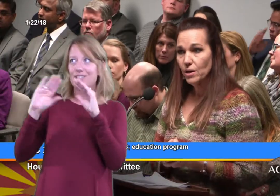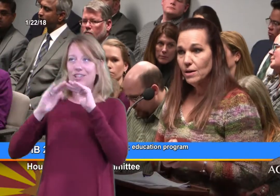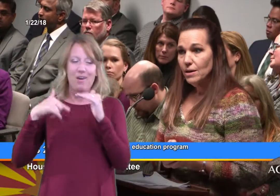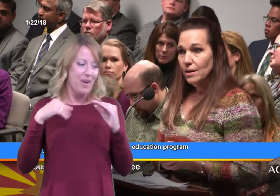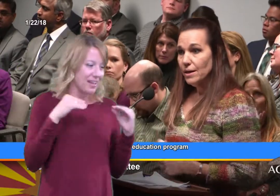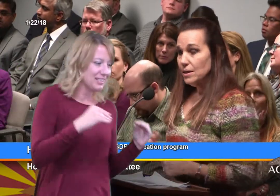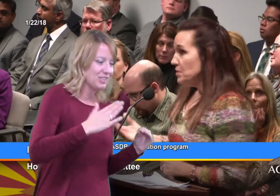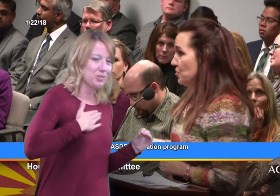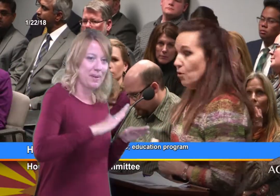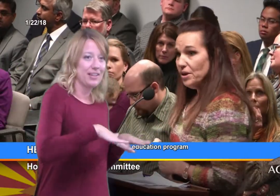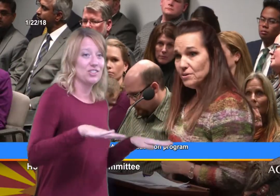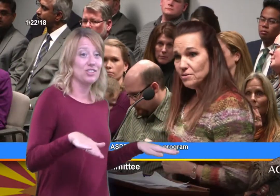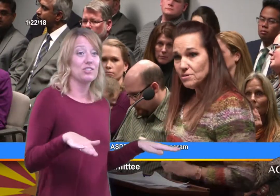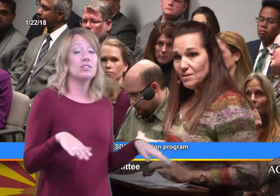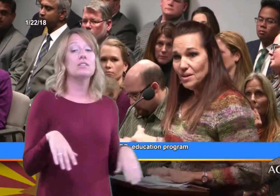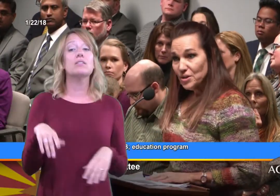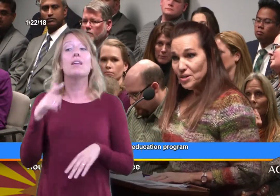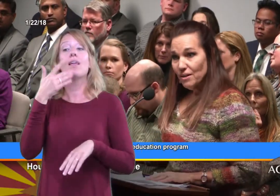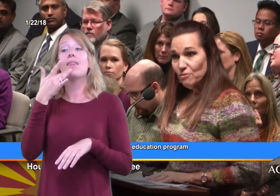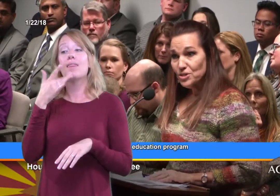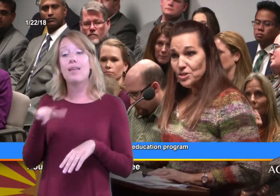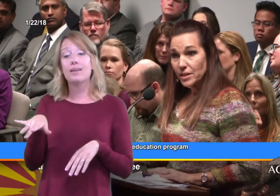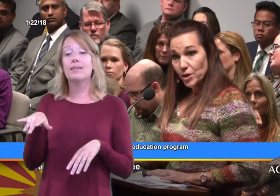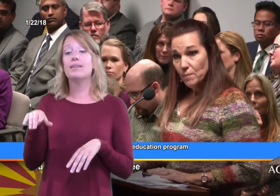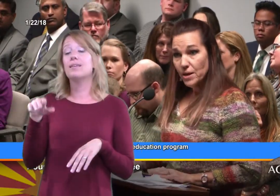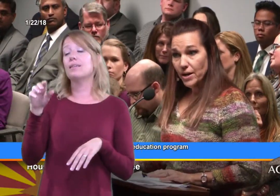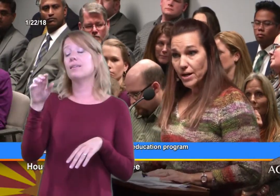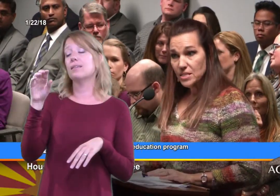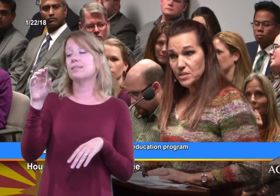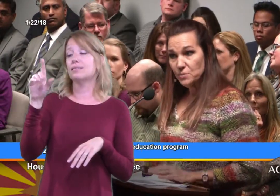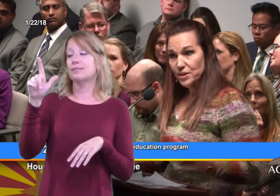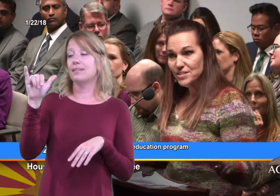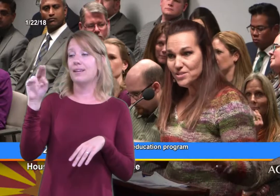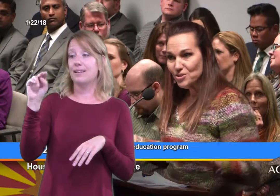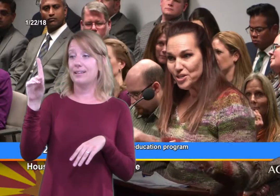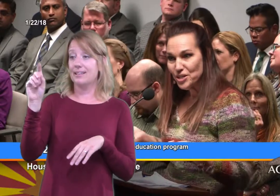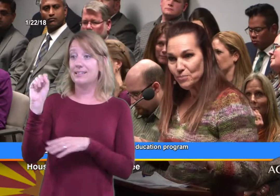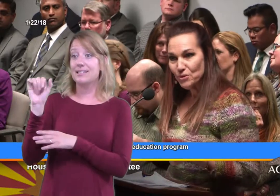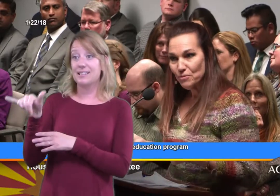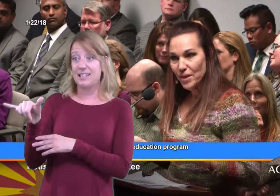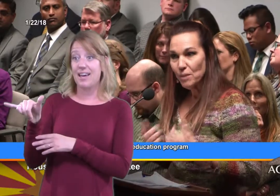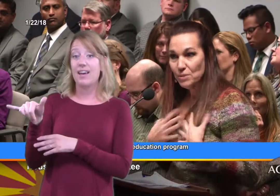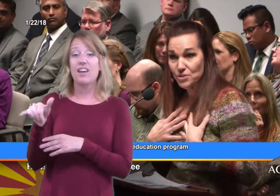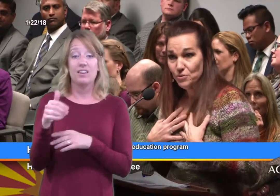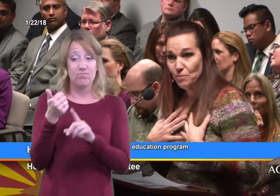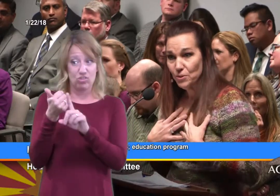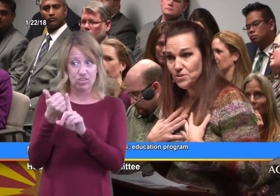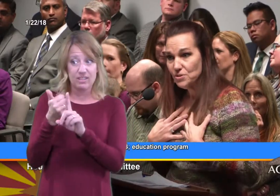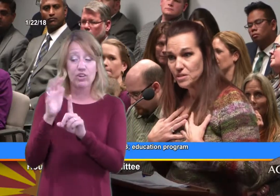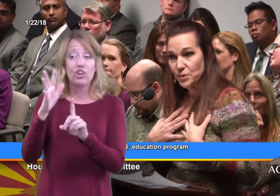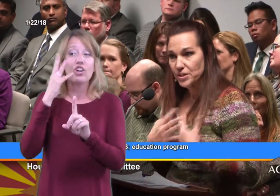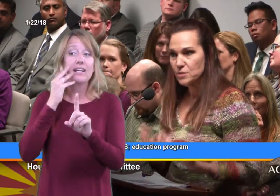And Ms. De Hoyos, fortunately her mother had some experience, and so she can pull from that, plus her own personal experience,